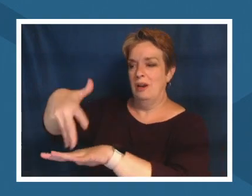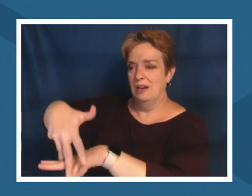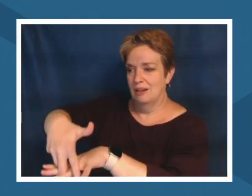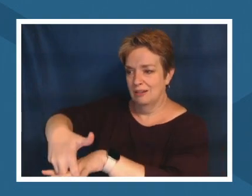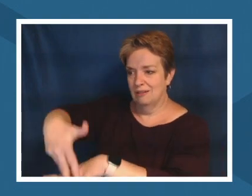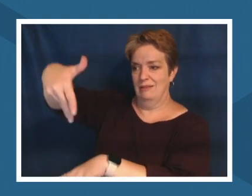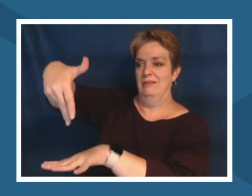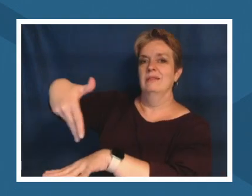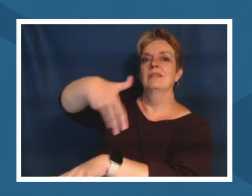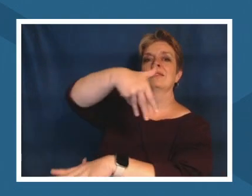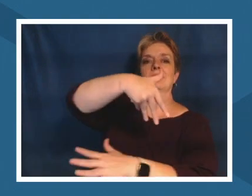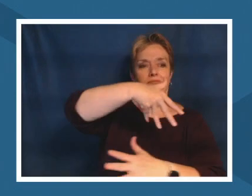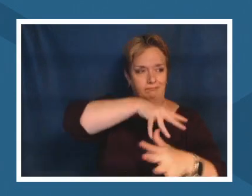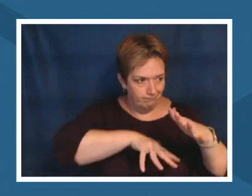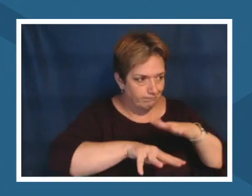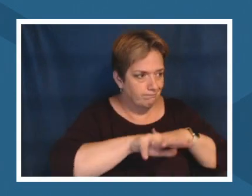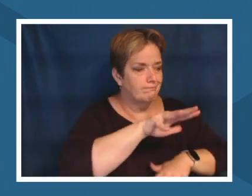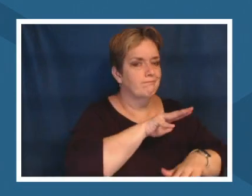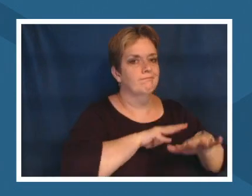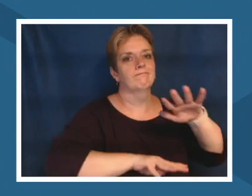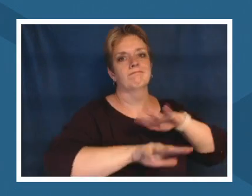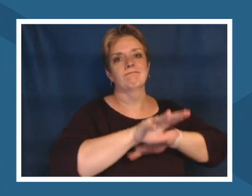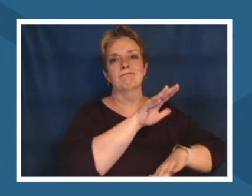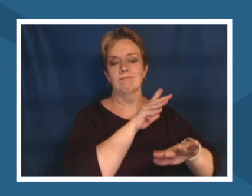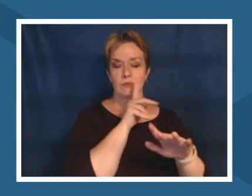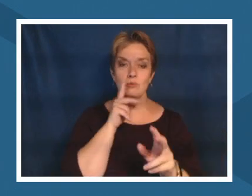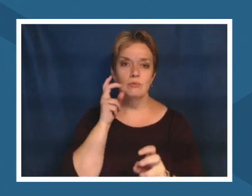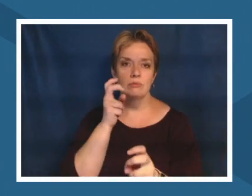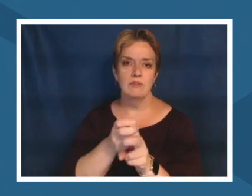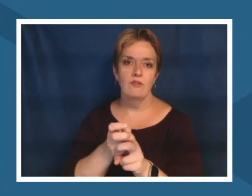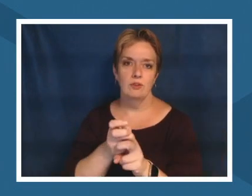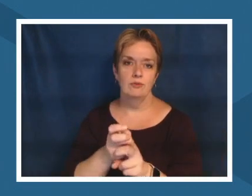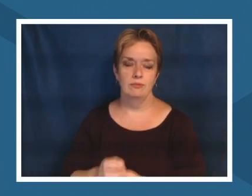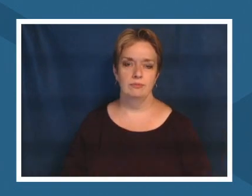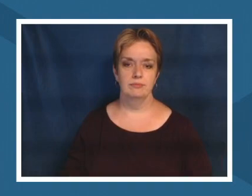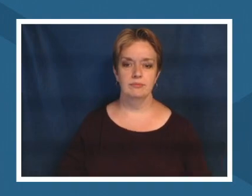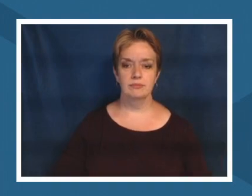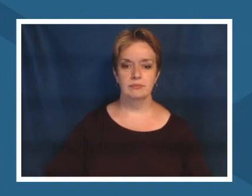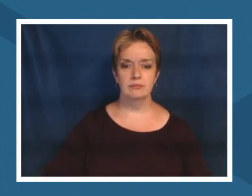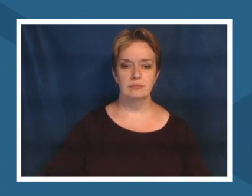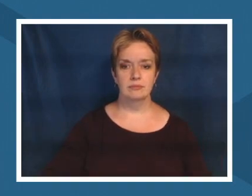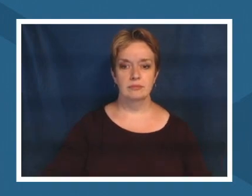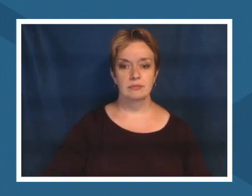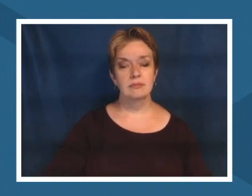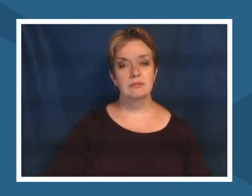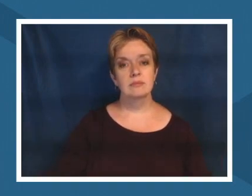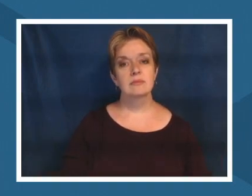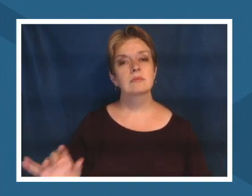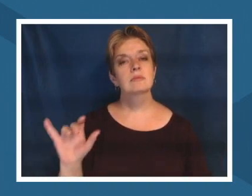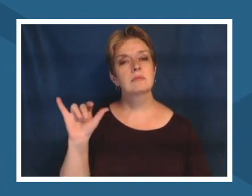so it's difficult and i think kind of like what autumn was hitting on is it's